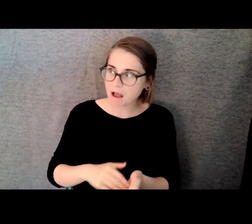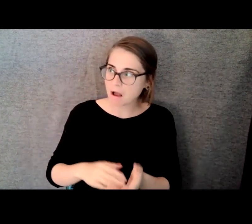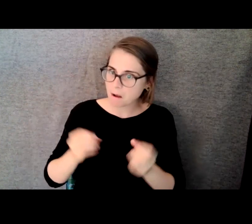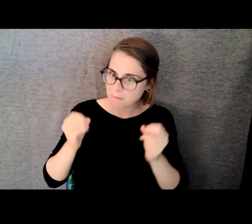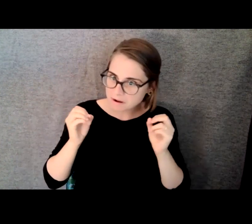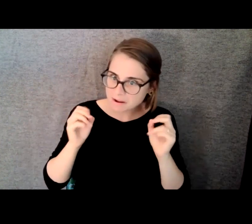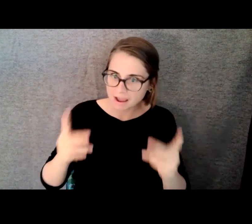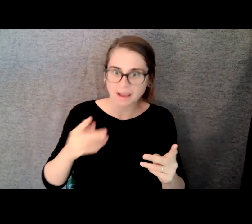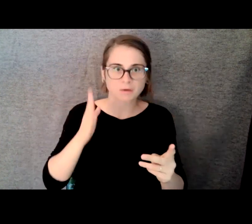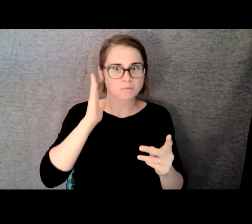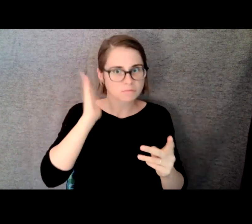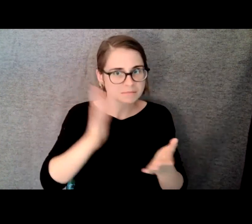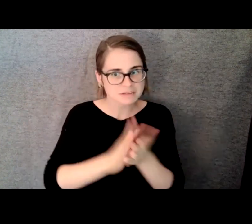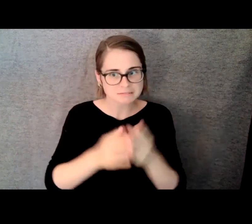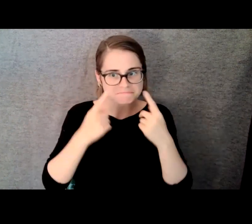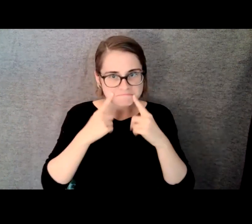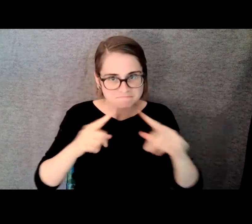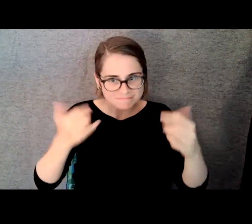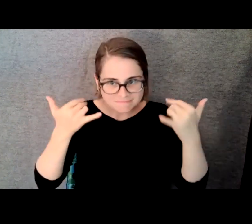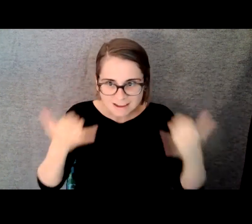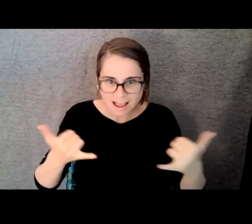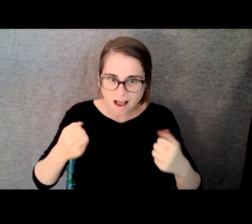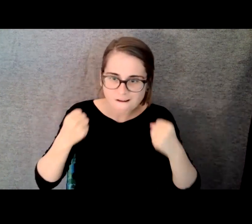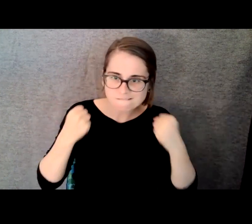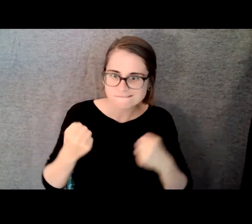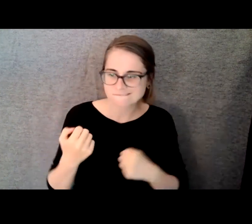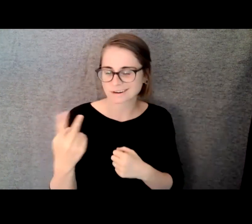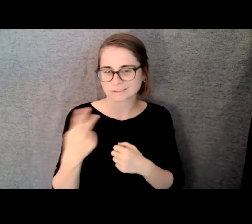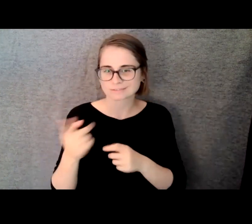the theater districts where they have the caricatures of all of the actors and producers